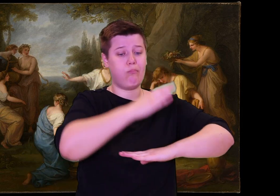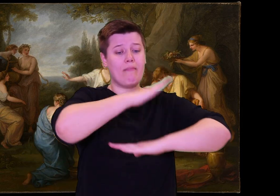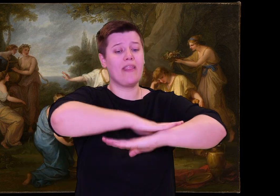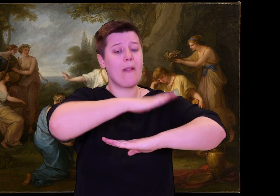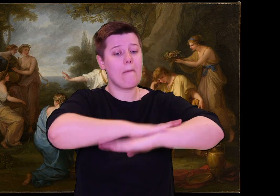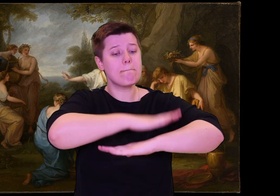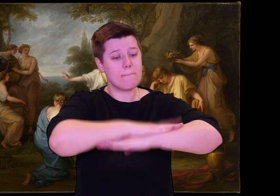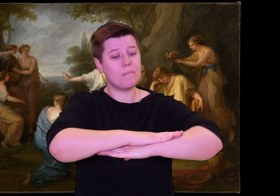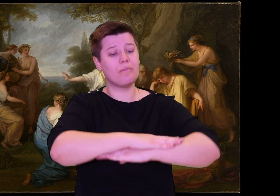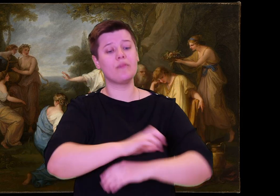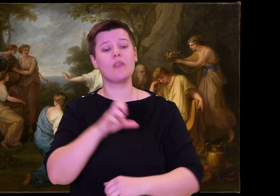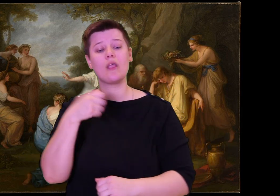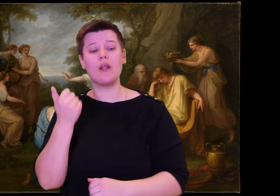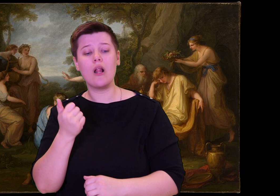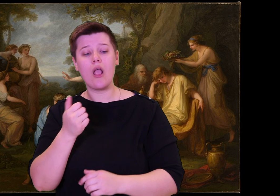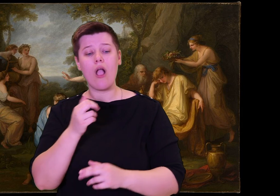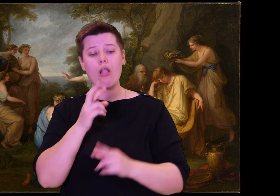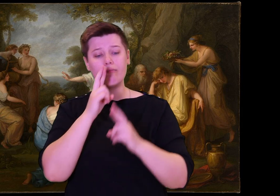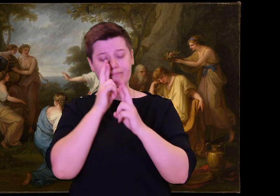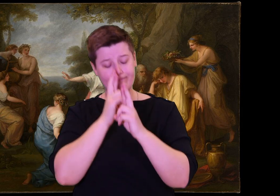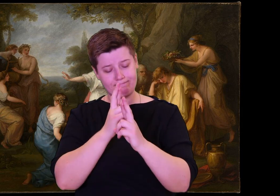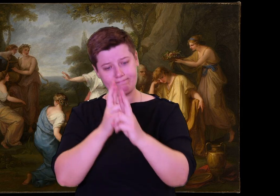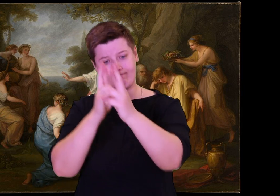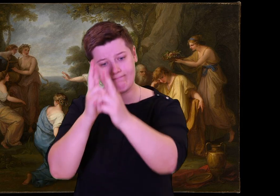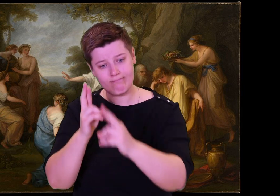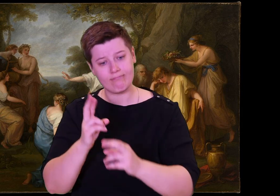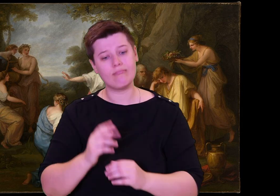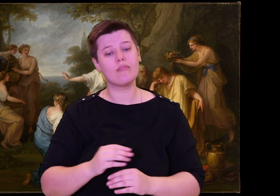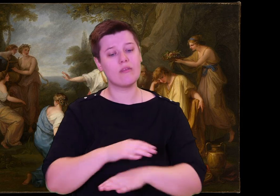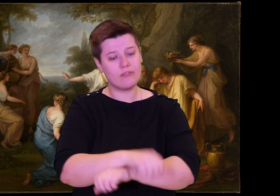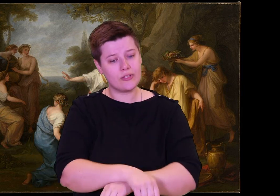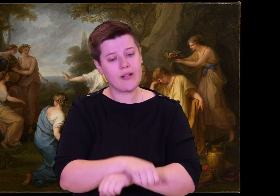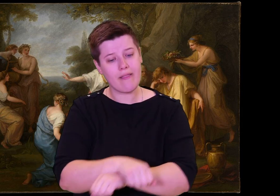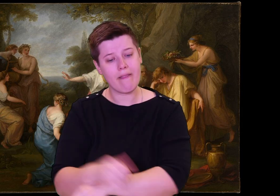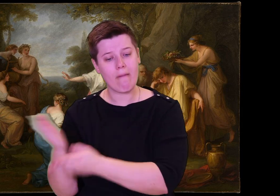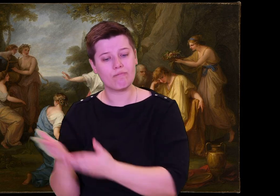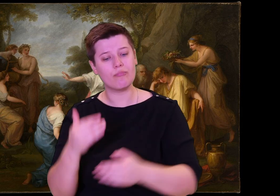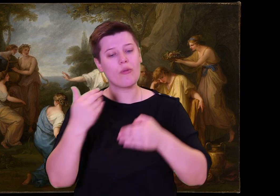and the slaves poured water on their hands. The house girls brought